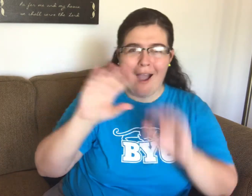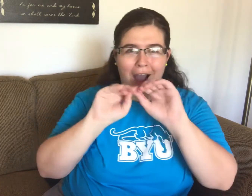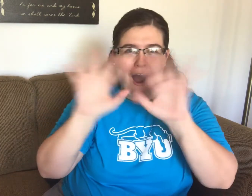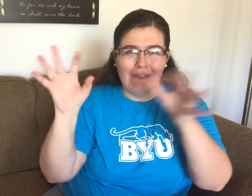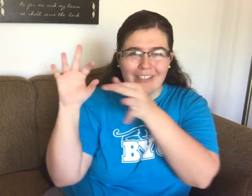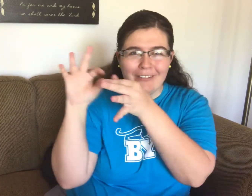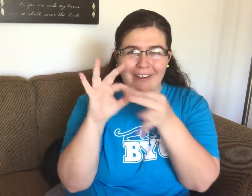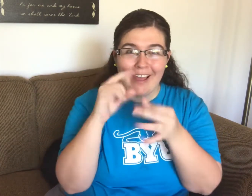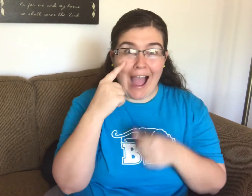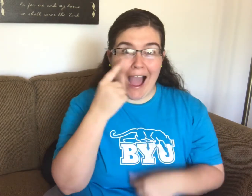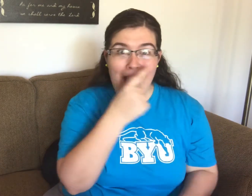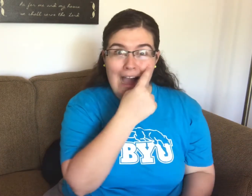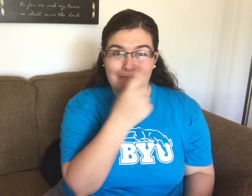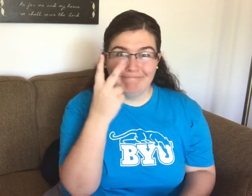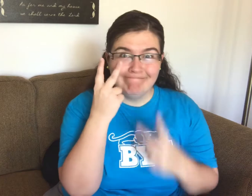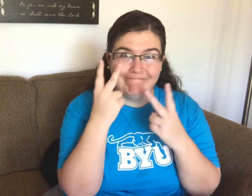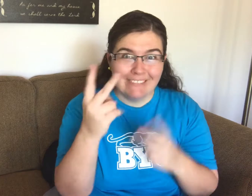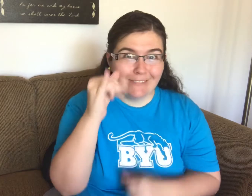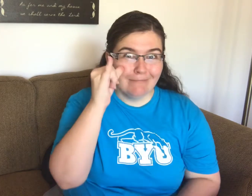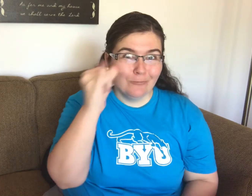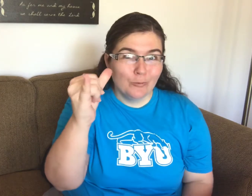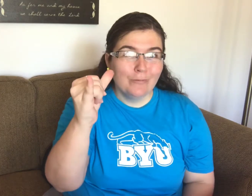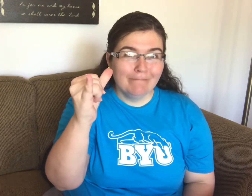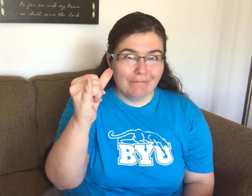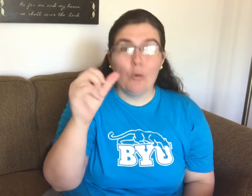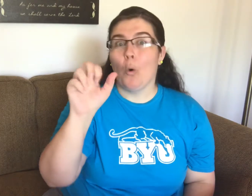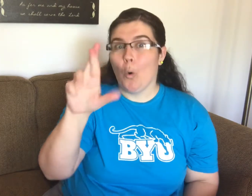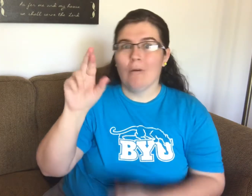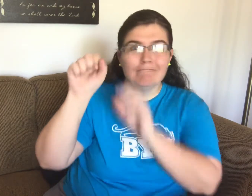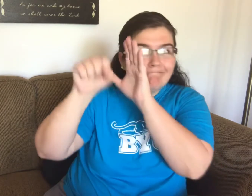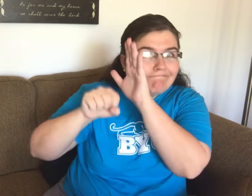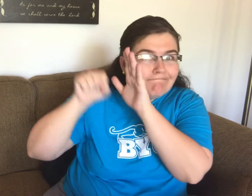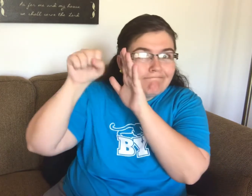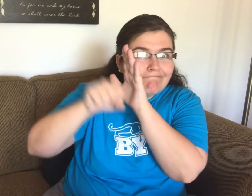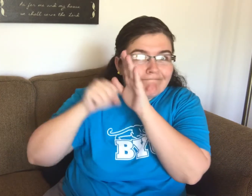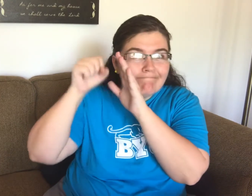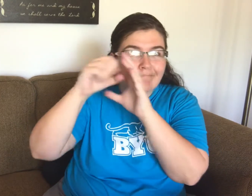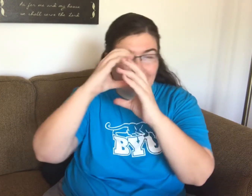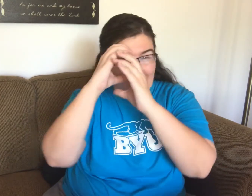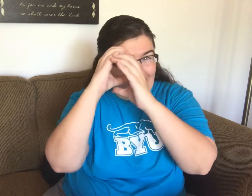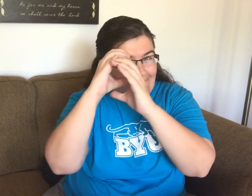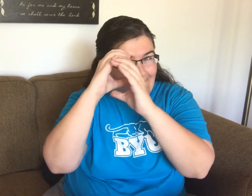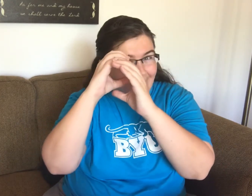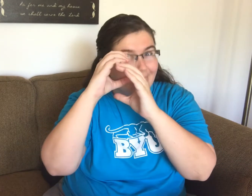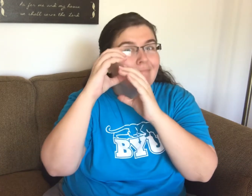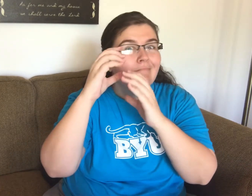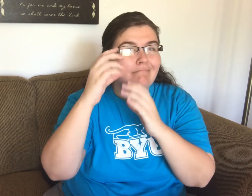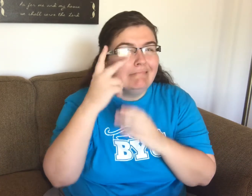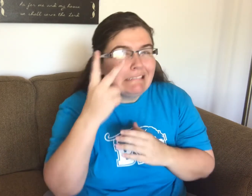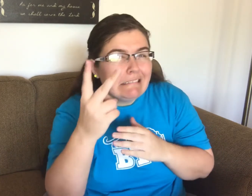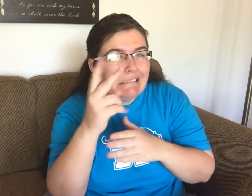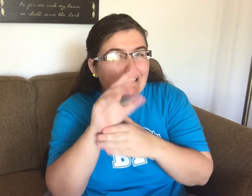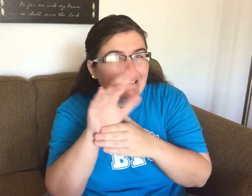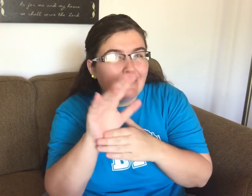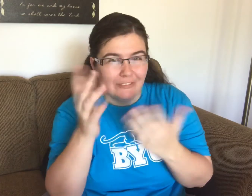Obviously this is related to the eye or to video record something.